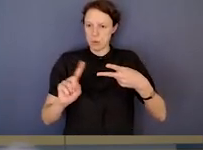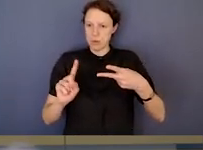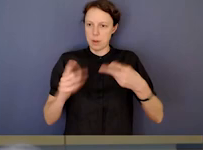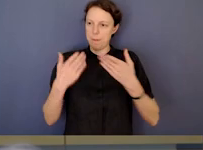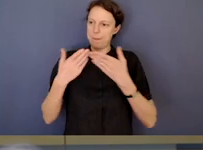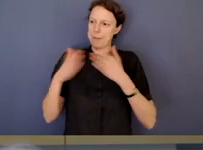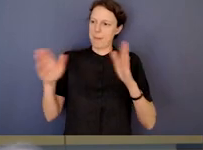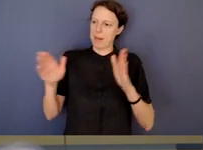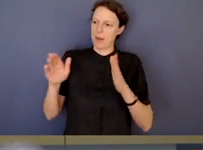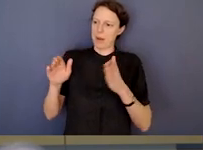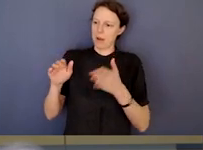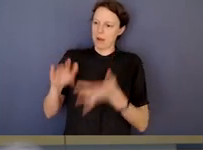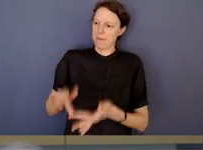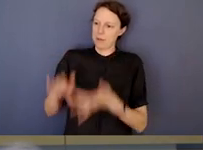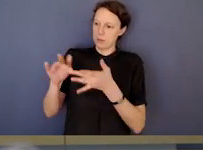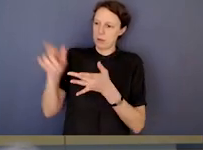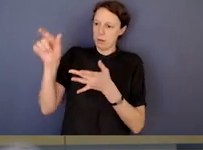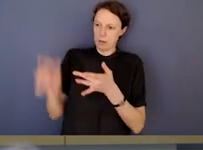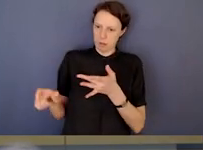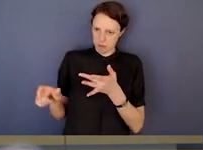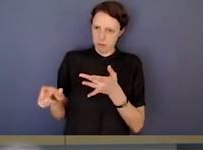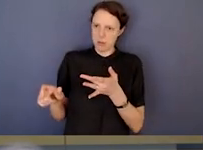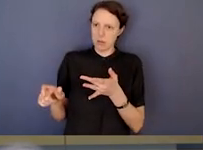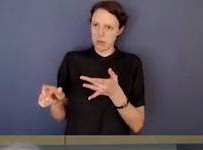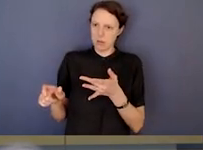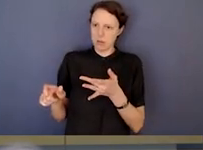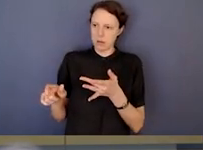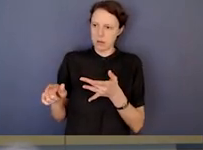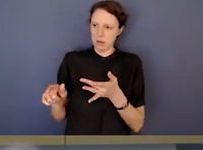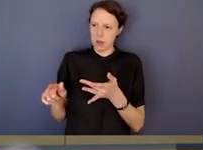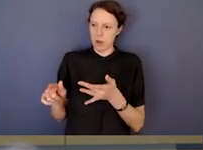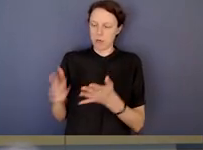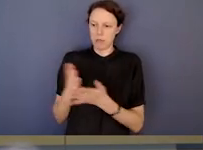or that is or involves an abuse of the public official's office.